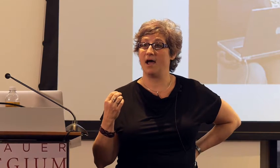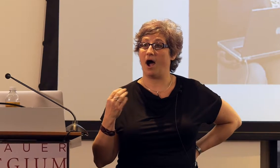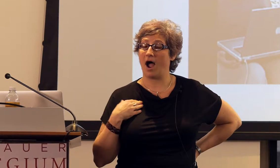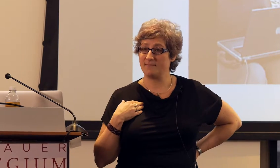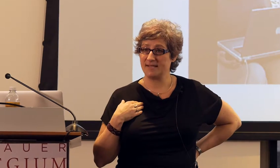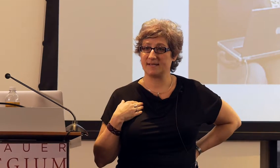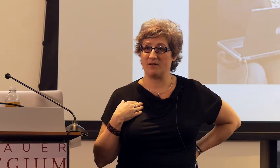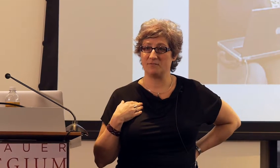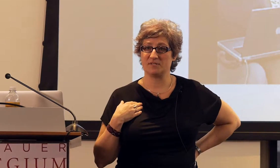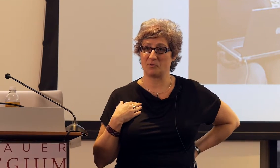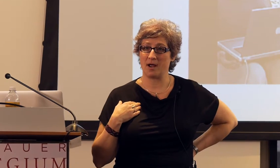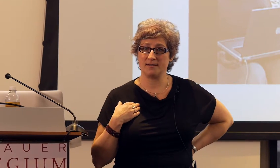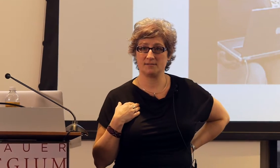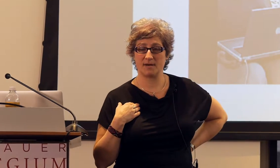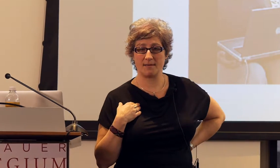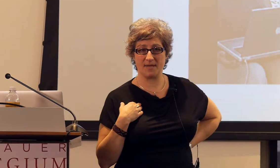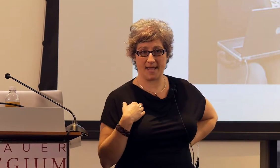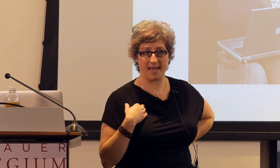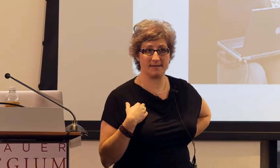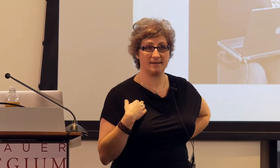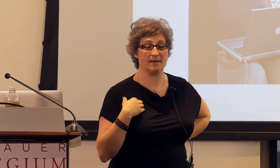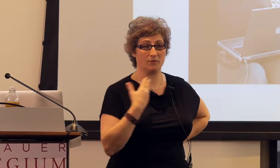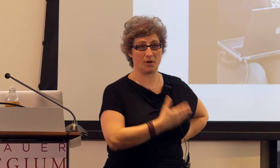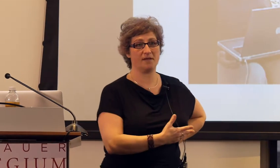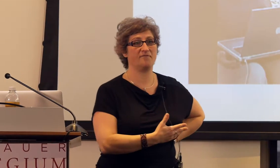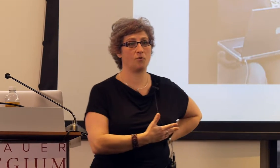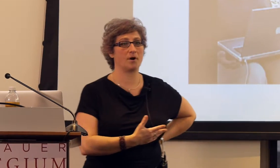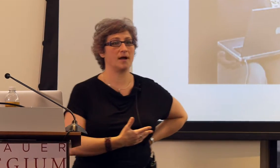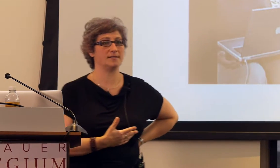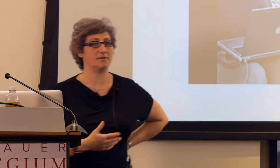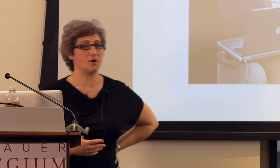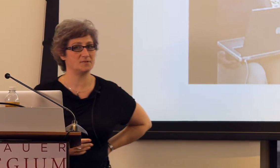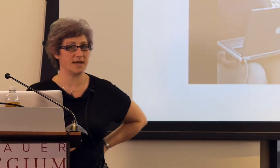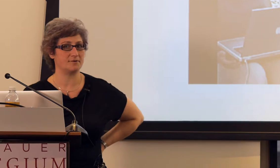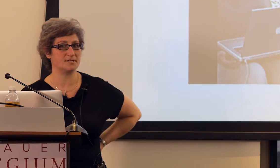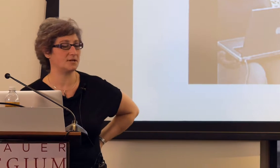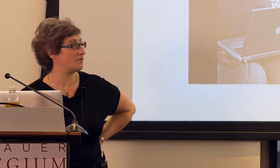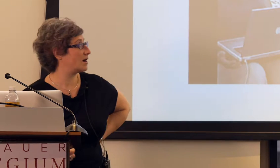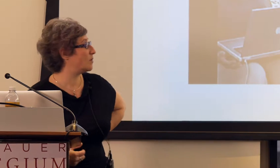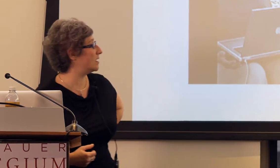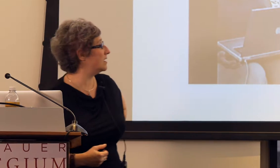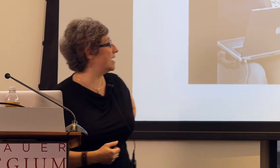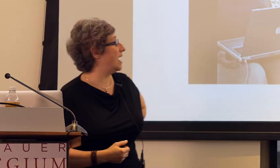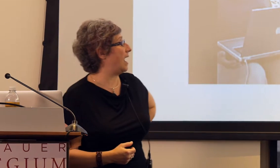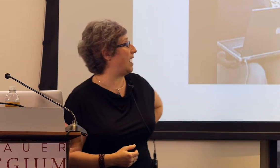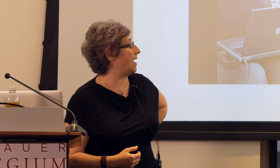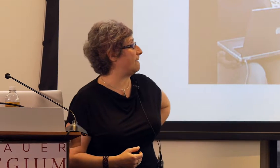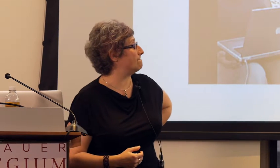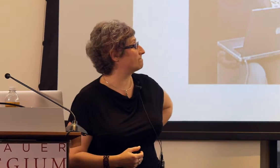and I, myself was surprised when I began looking for adult homesigners in Nicaragua.